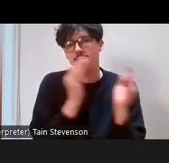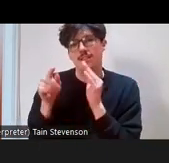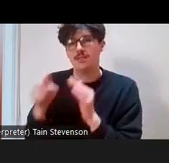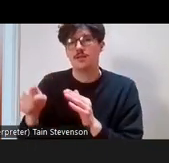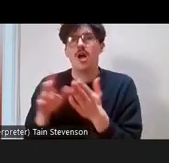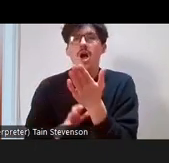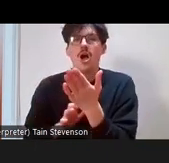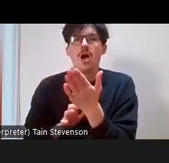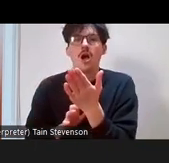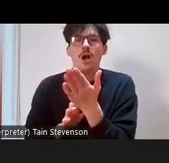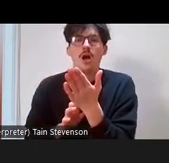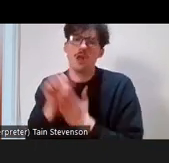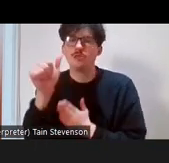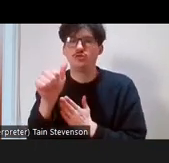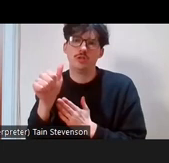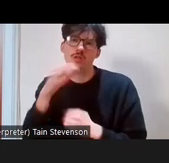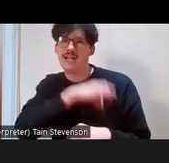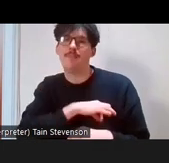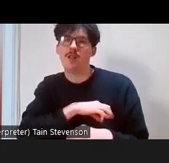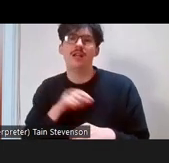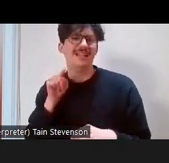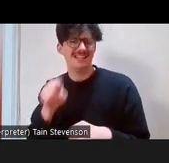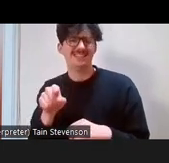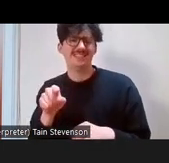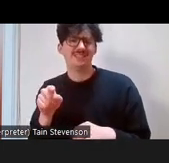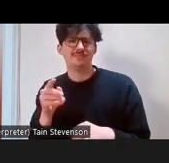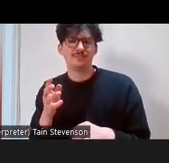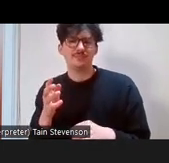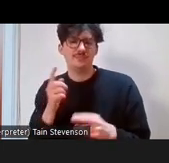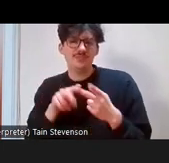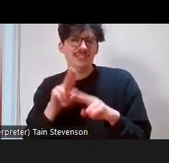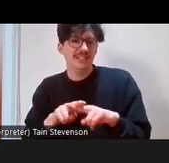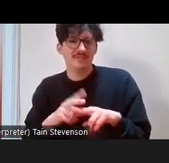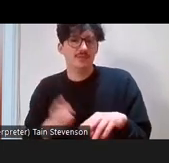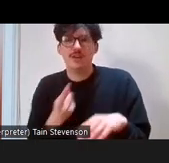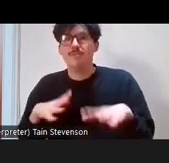the experiences and opportunities that you've been privy to as a young person,